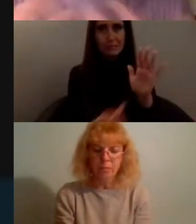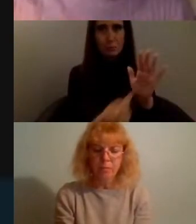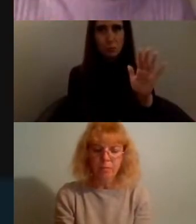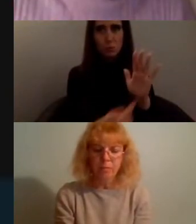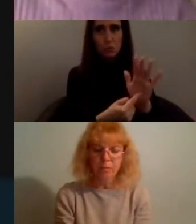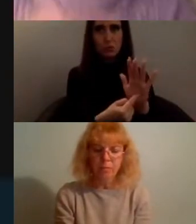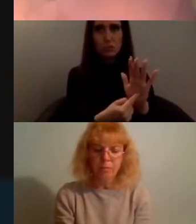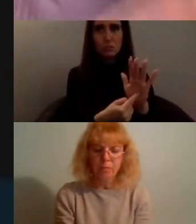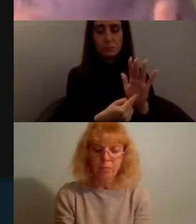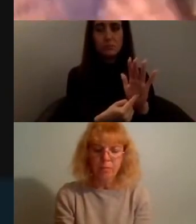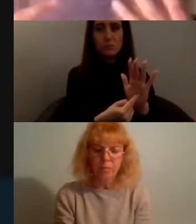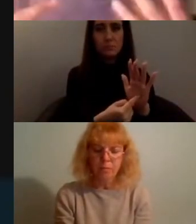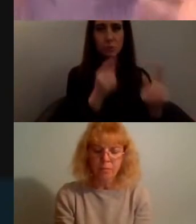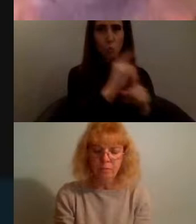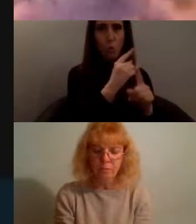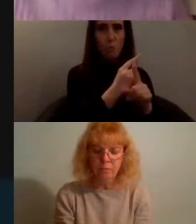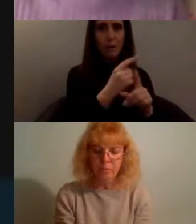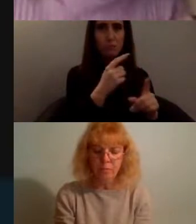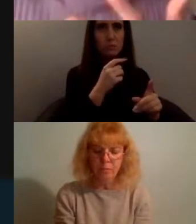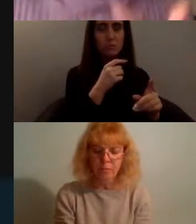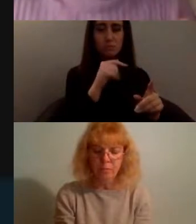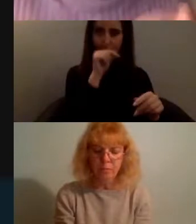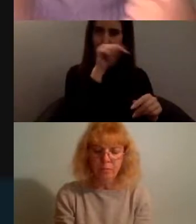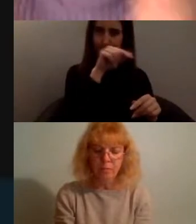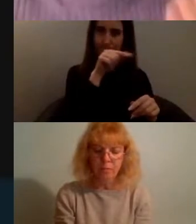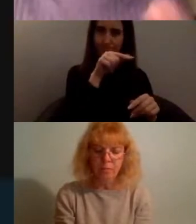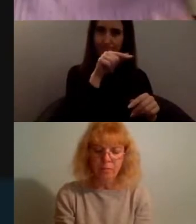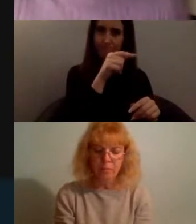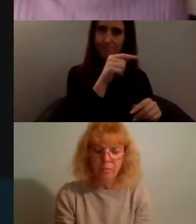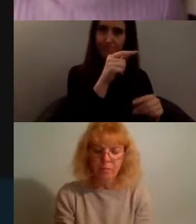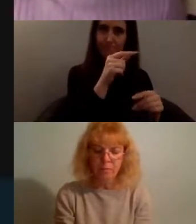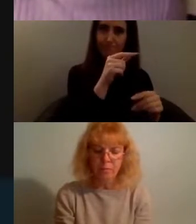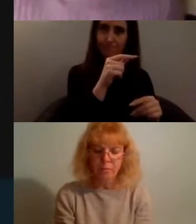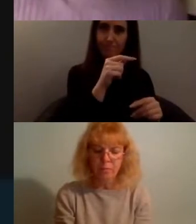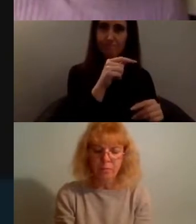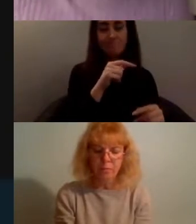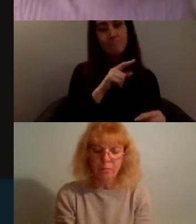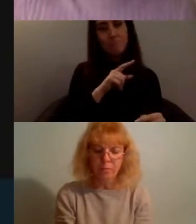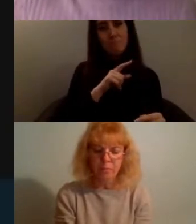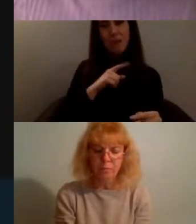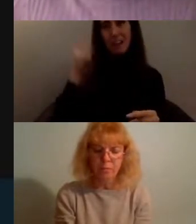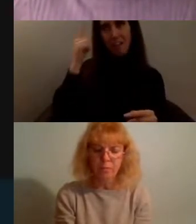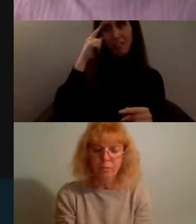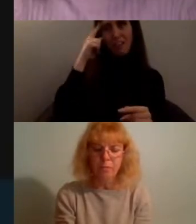talk about because it for me it felt really real and it almost has a double impact and I think it's